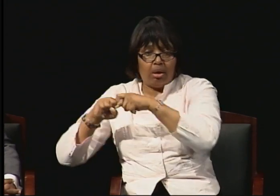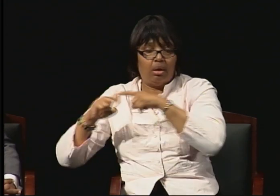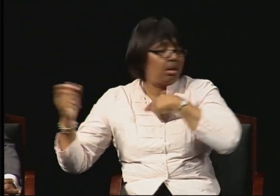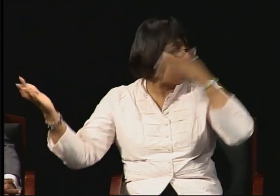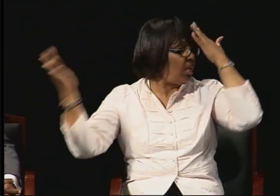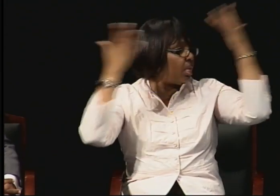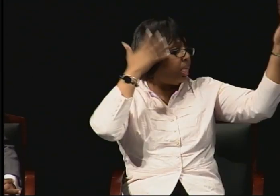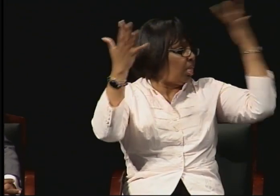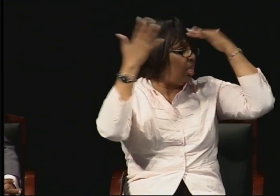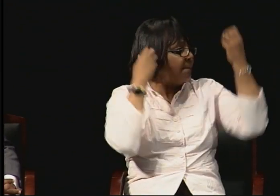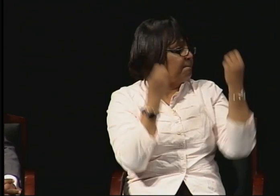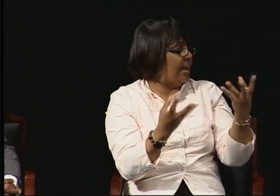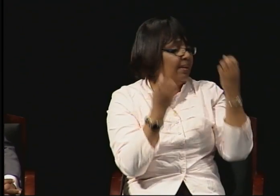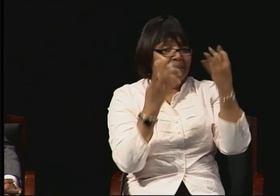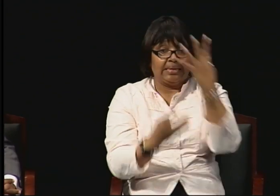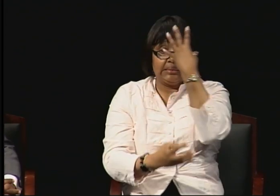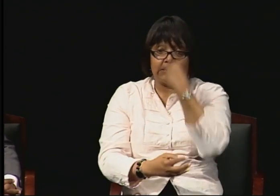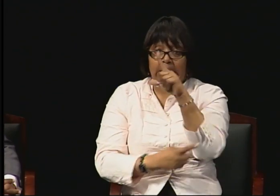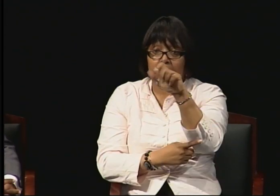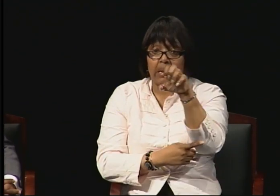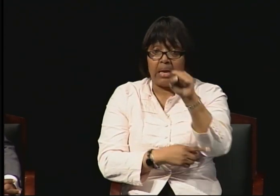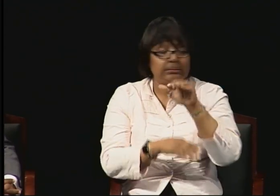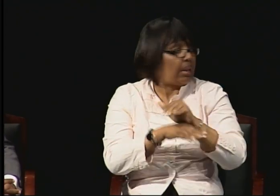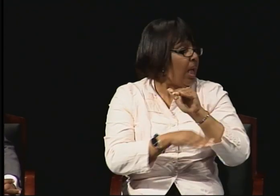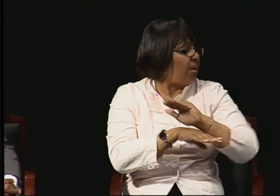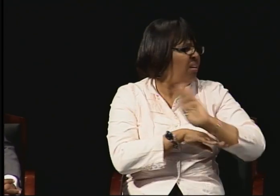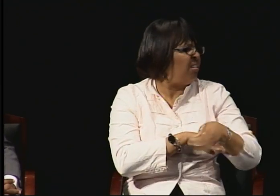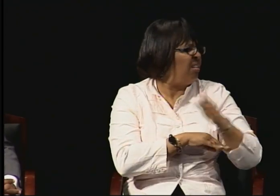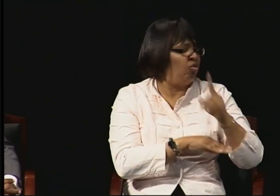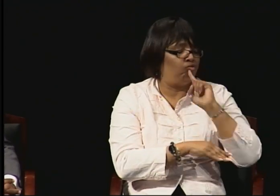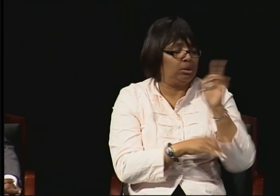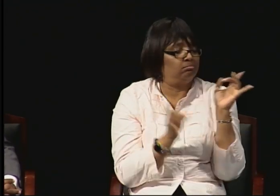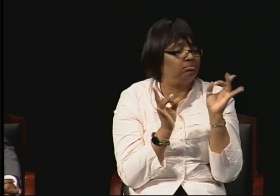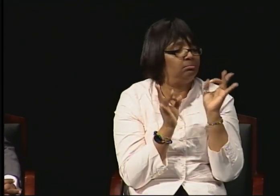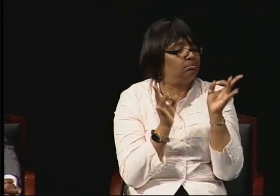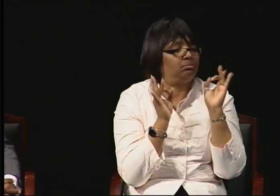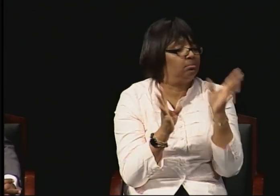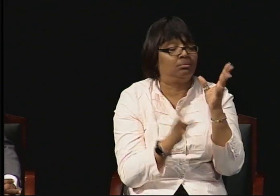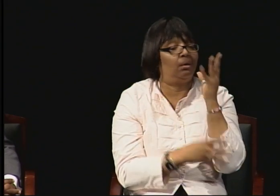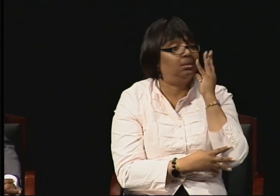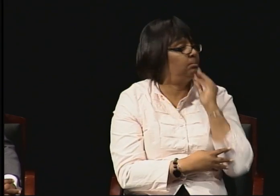And that took about two years. Once my son returned to the homeland in one piece,